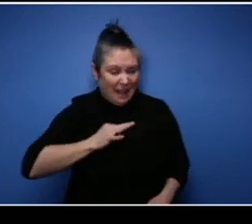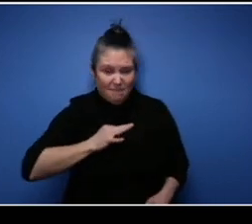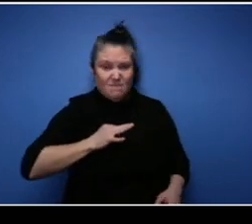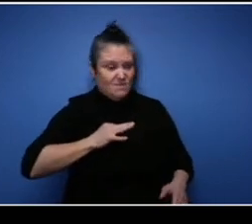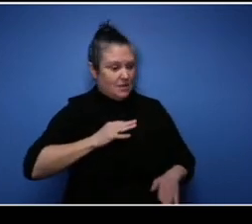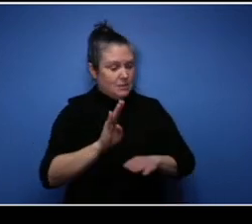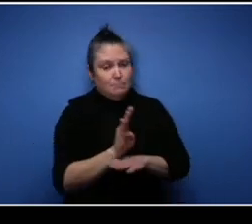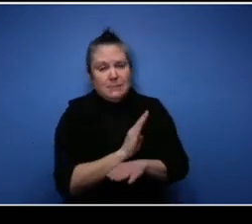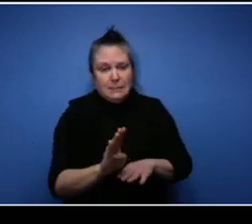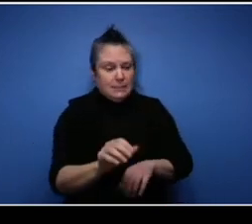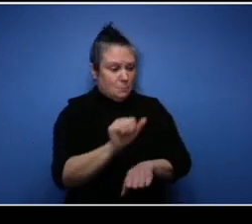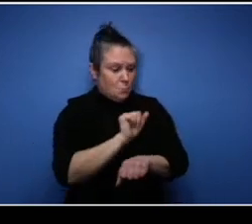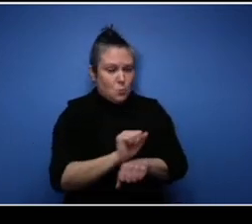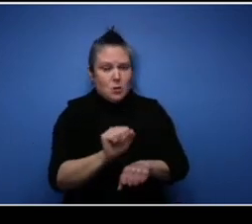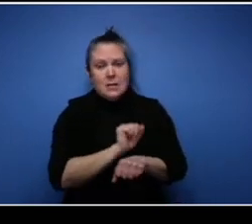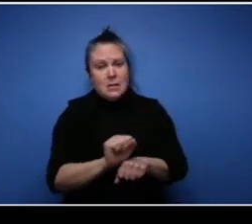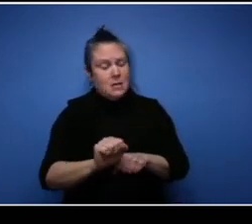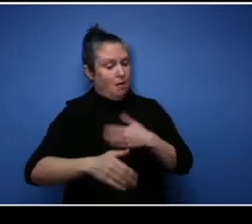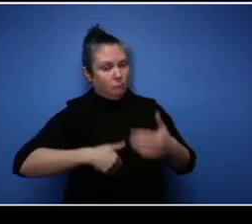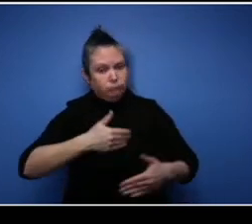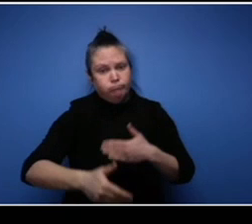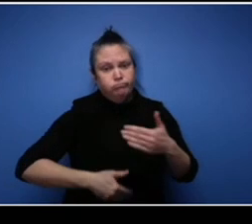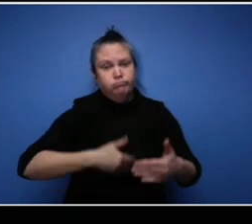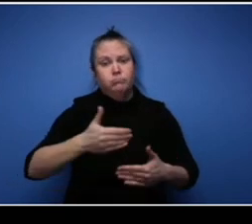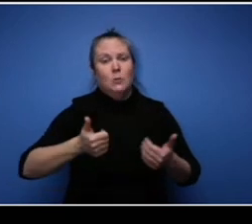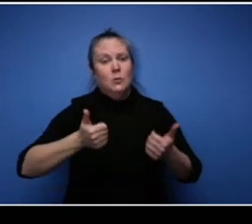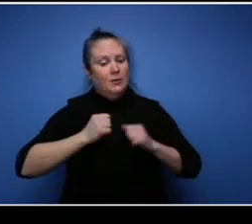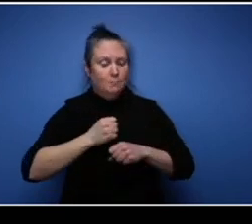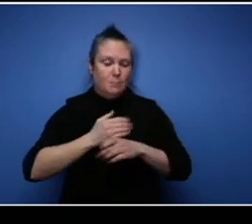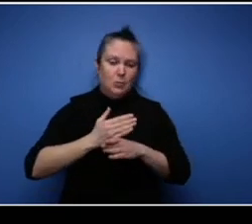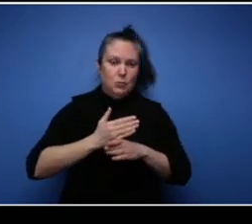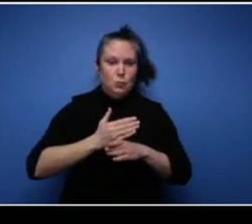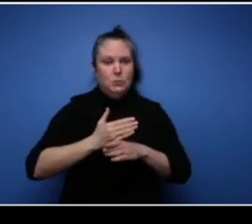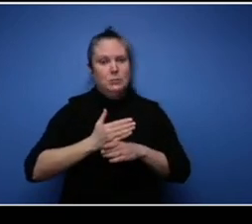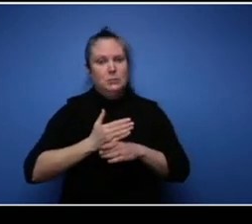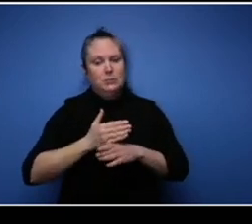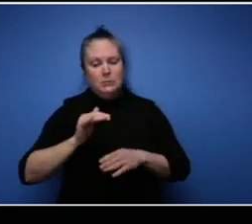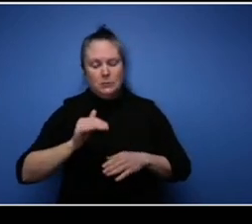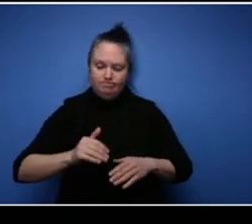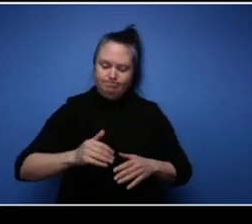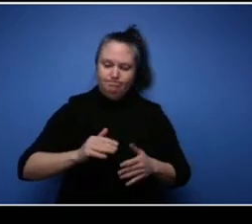to move ahead with it. Use it as a strength, try to carry the meeting on as if it's not